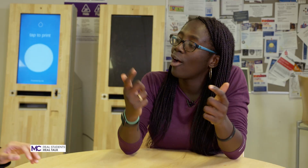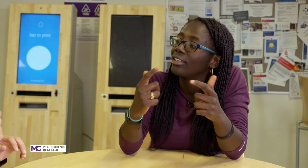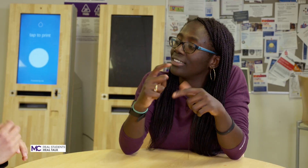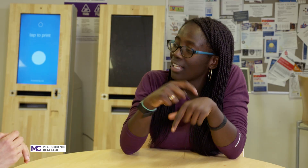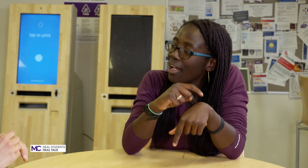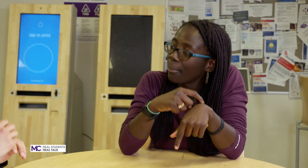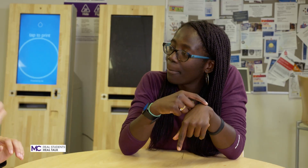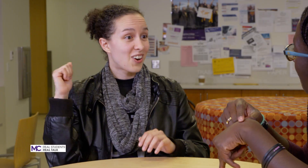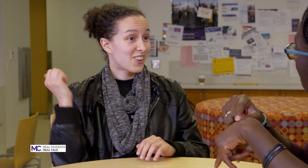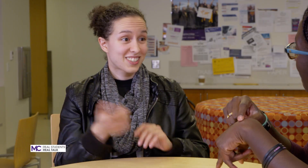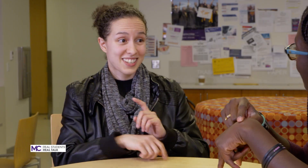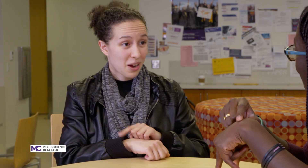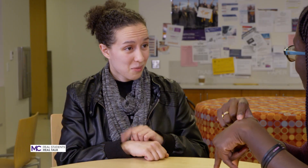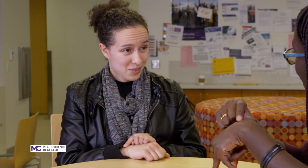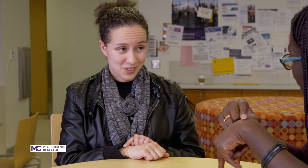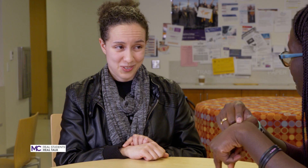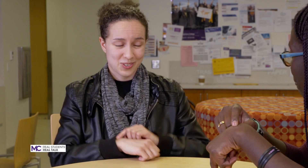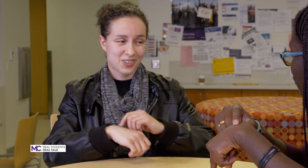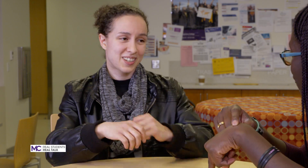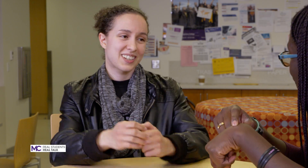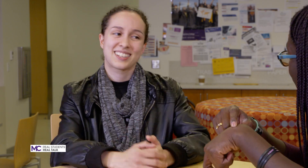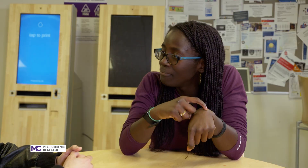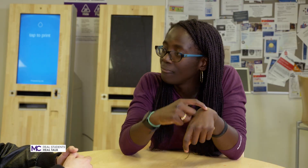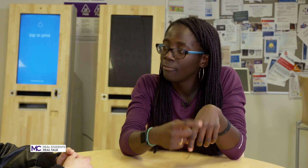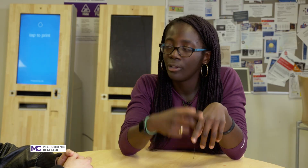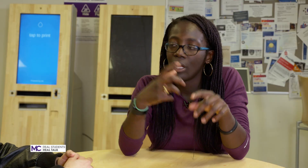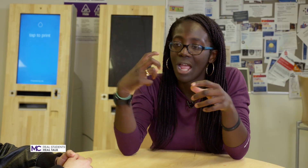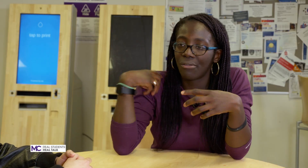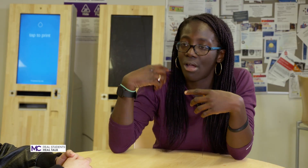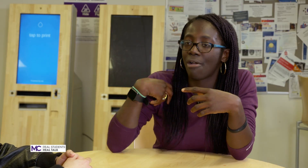the time all the time how about having